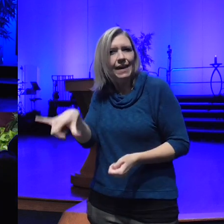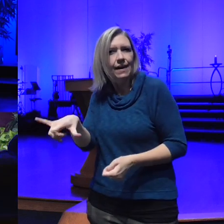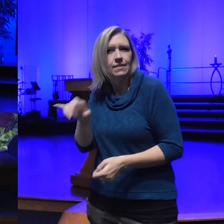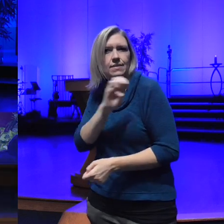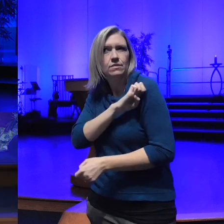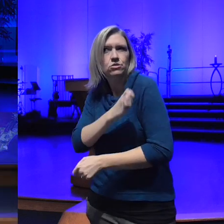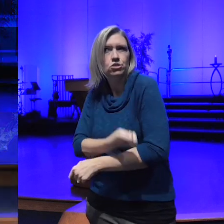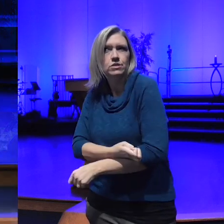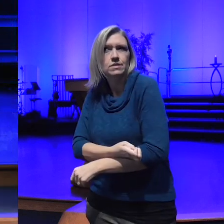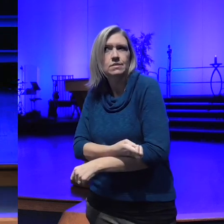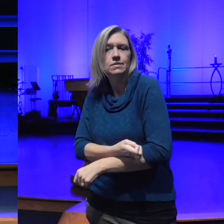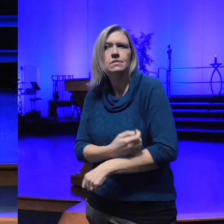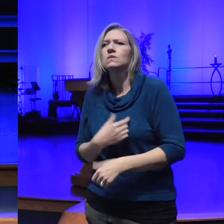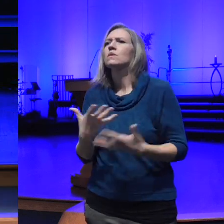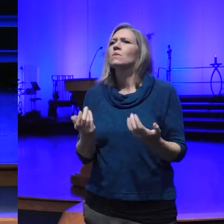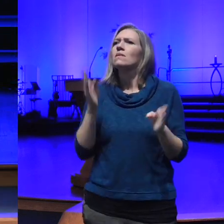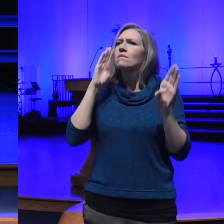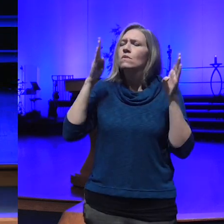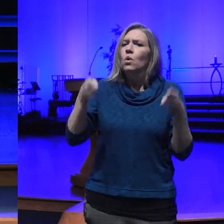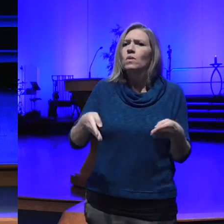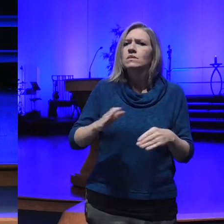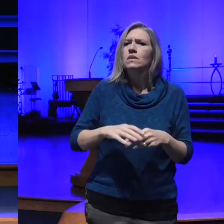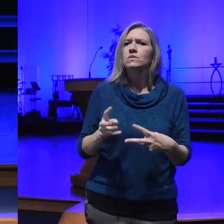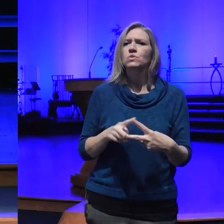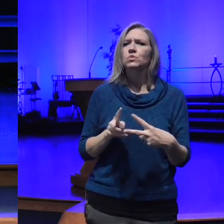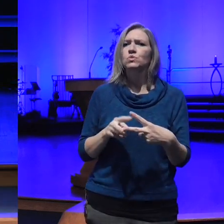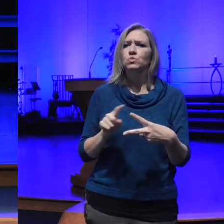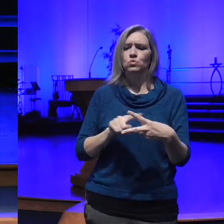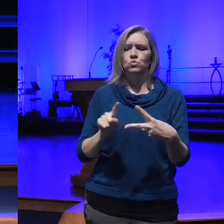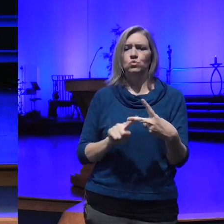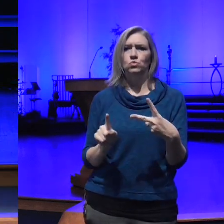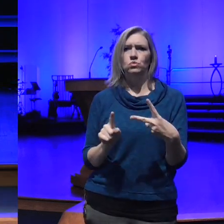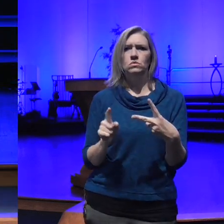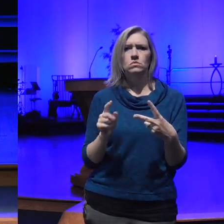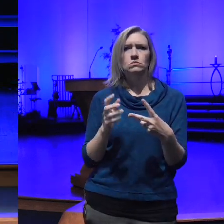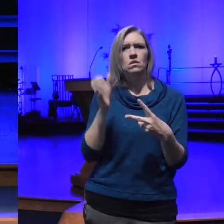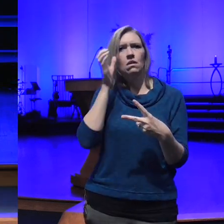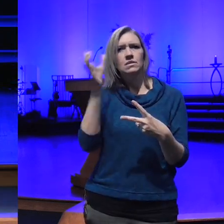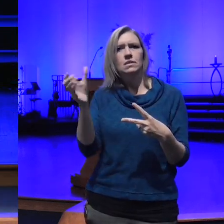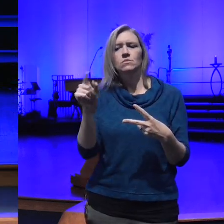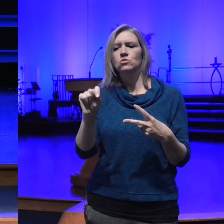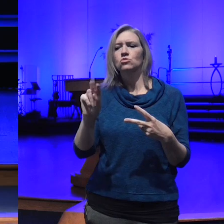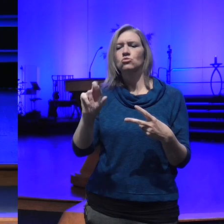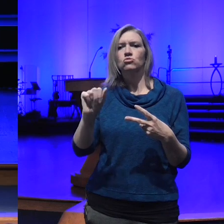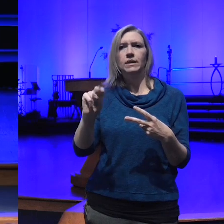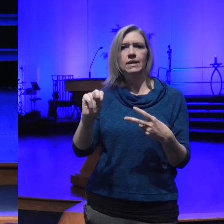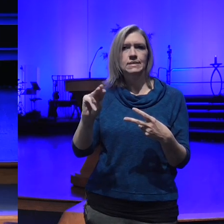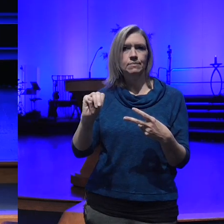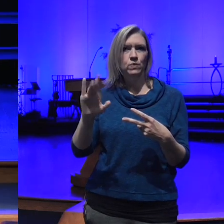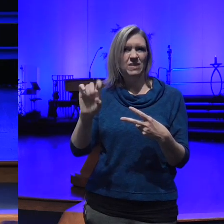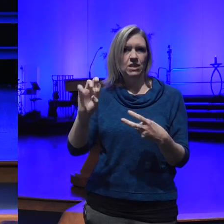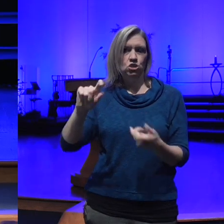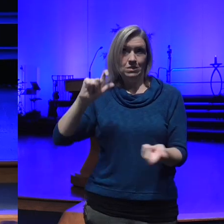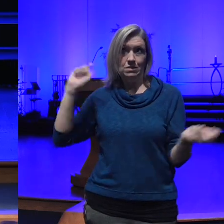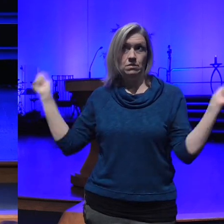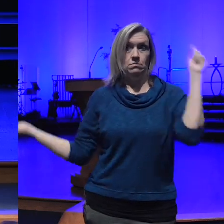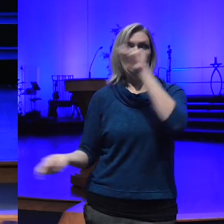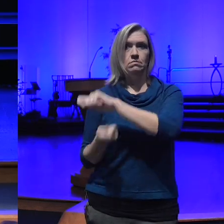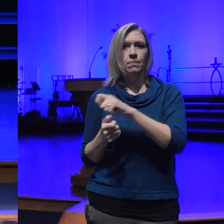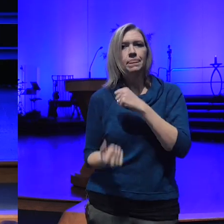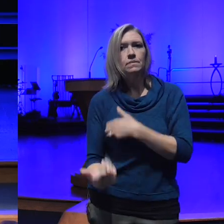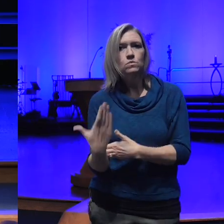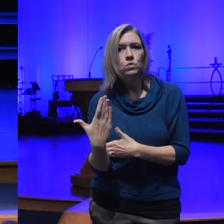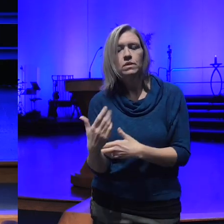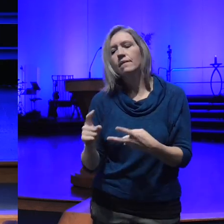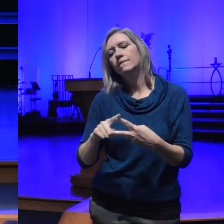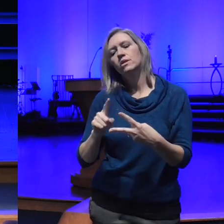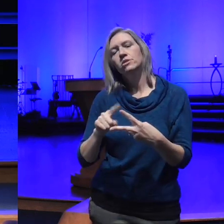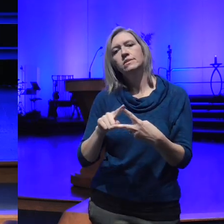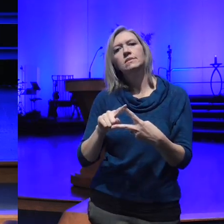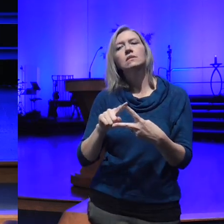I want to focus on two areas of transmutation this morning the first one is transmuting confusion to